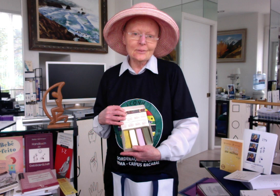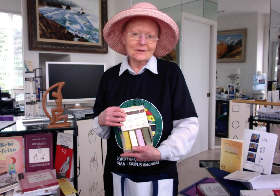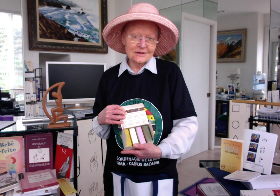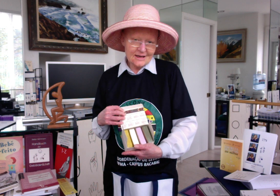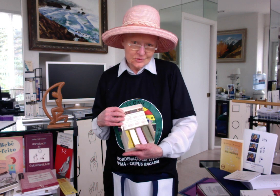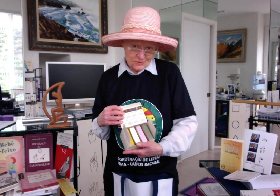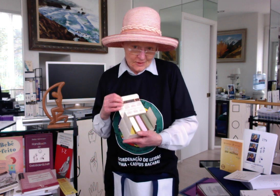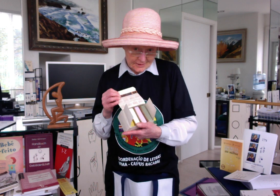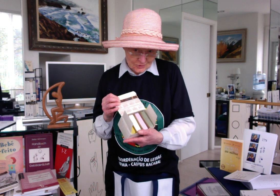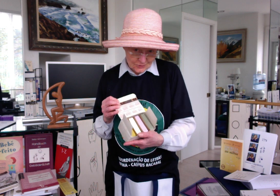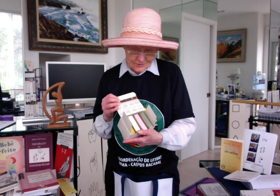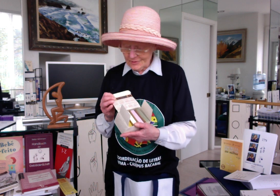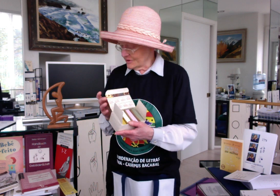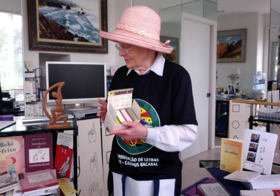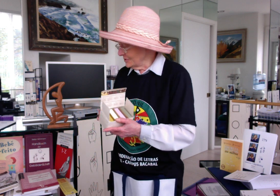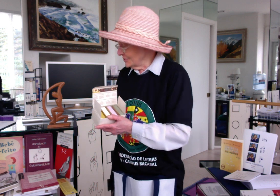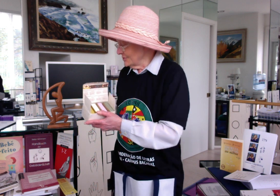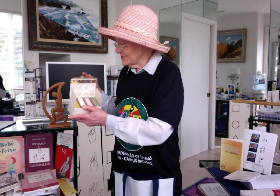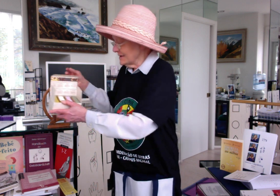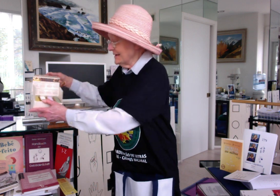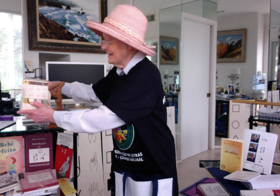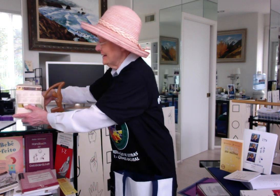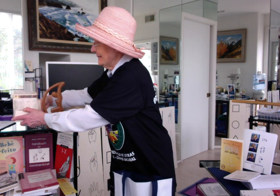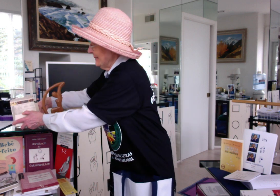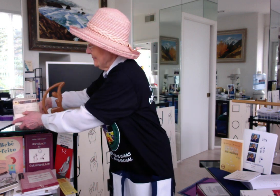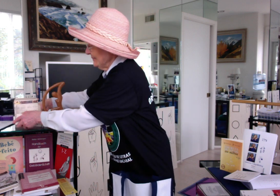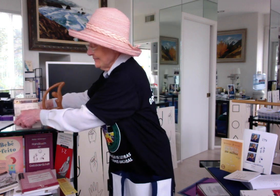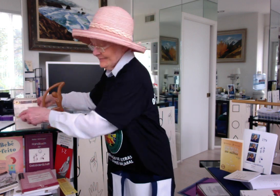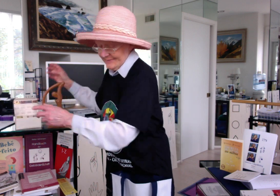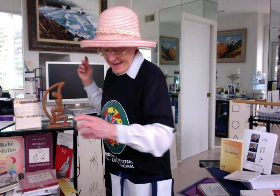from this household. I know they are going to be used.